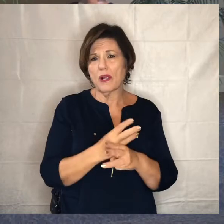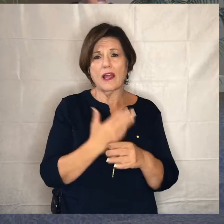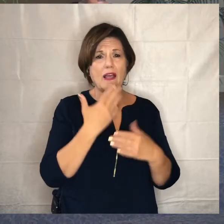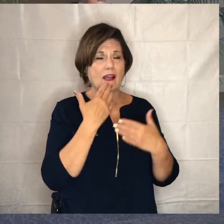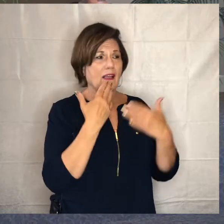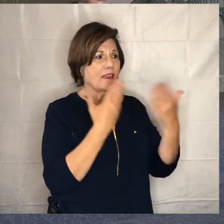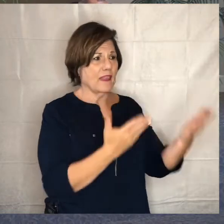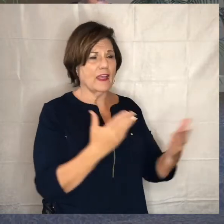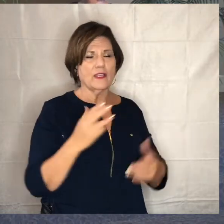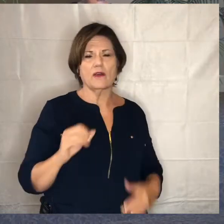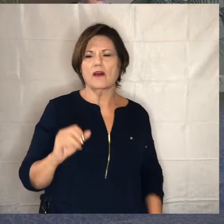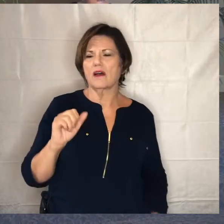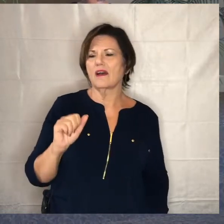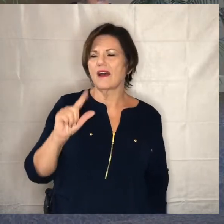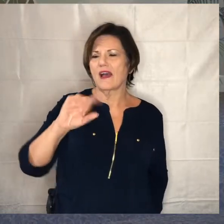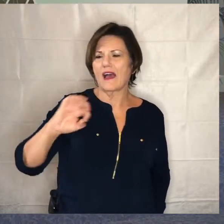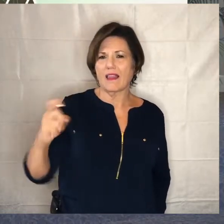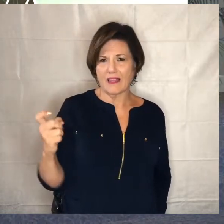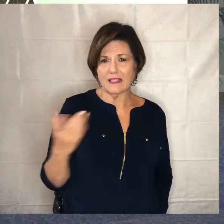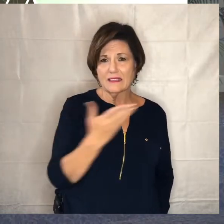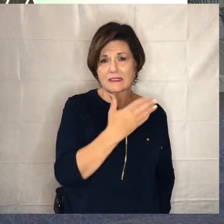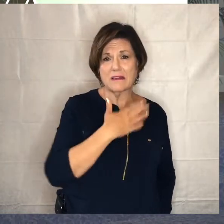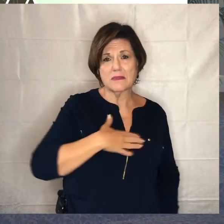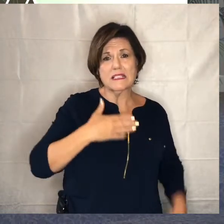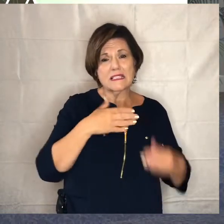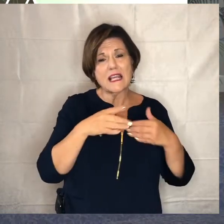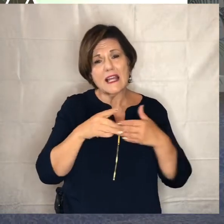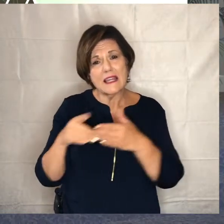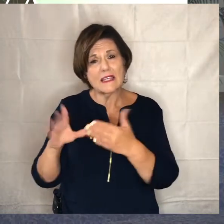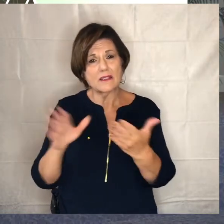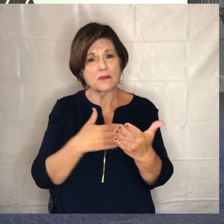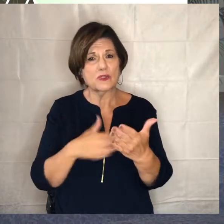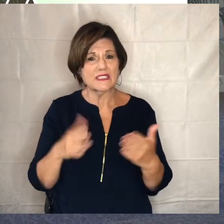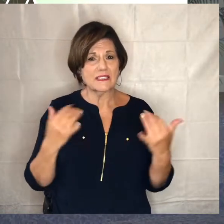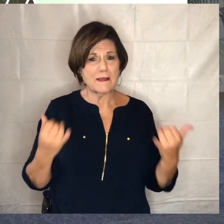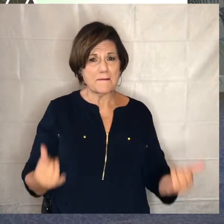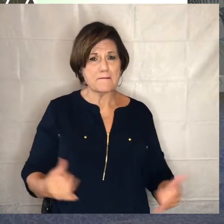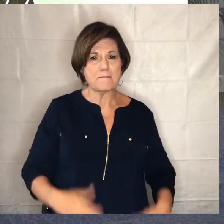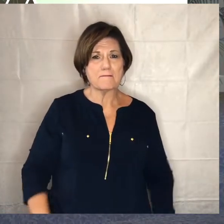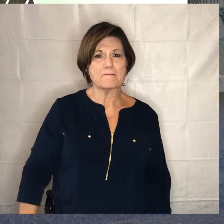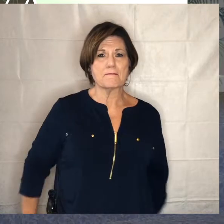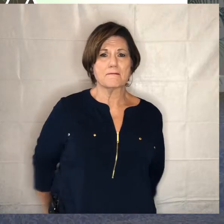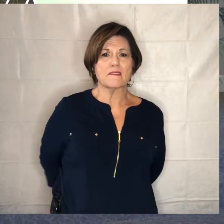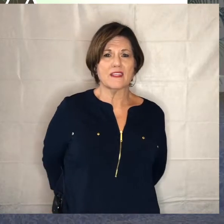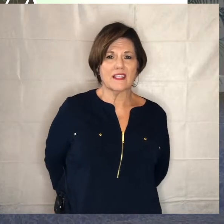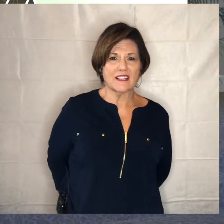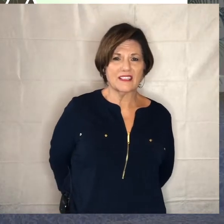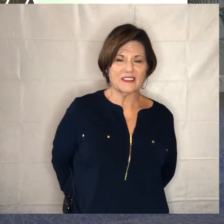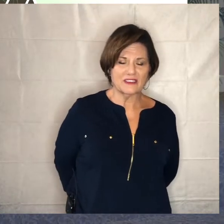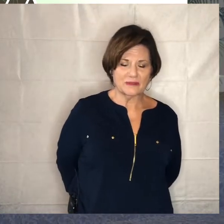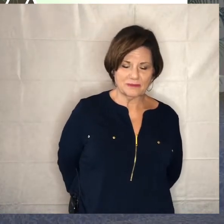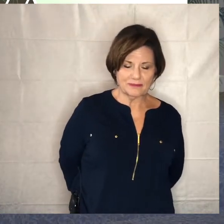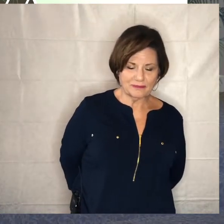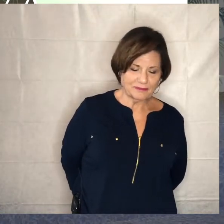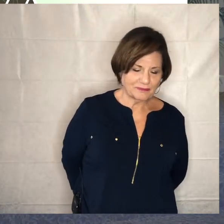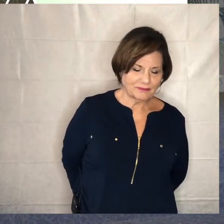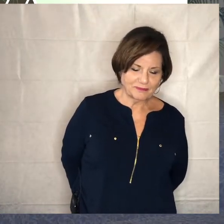take it away